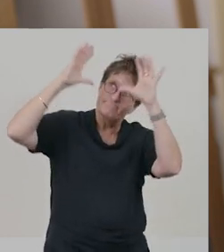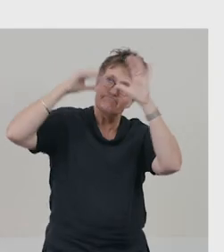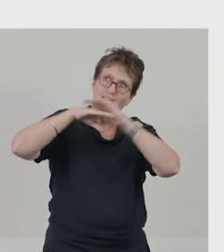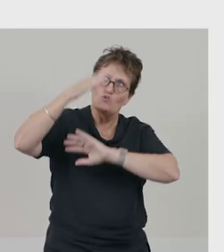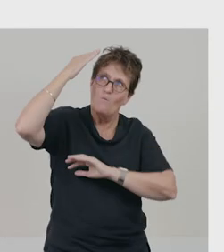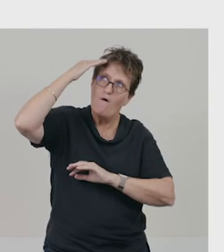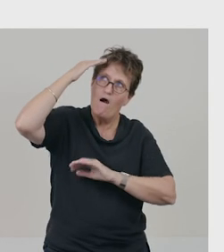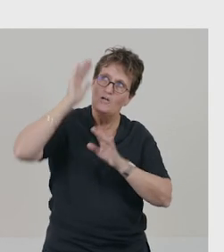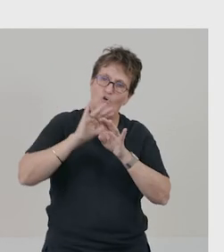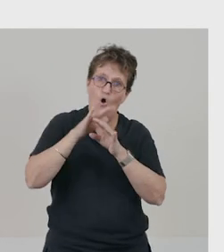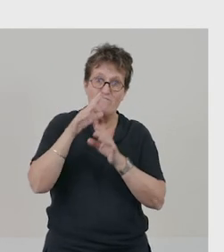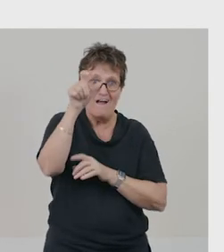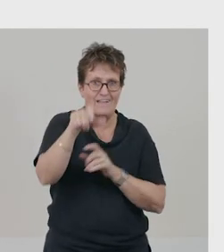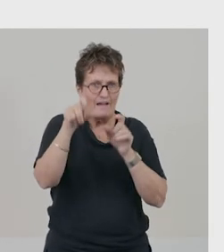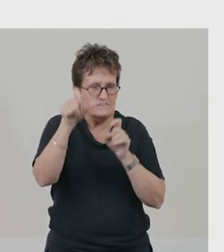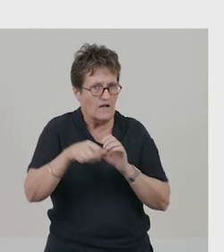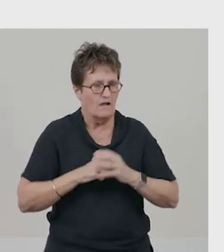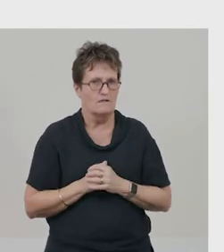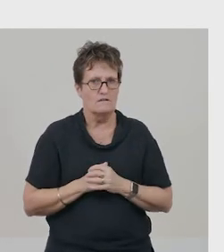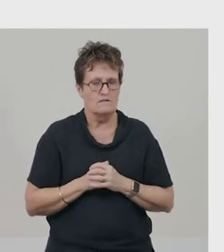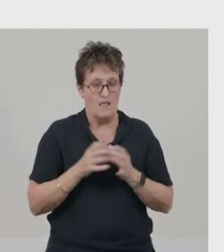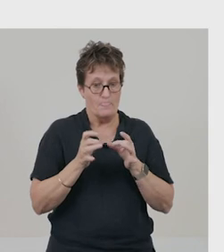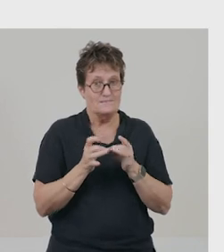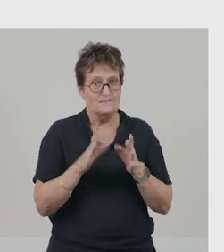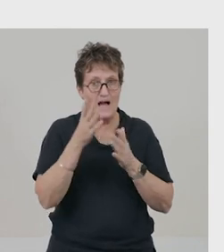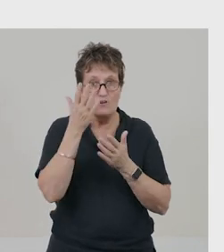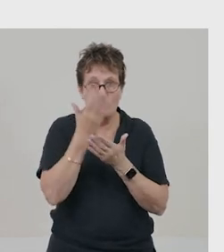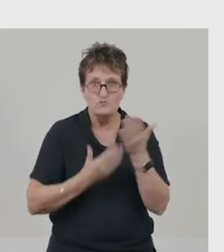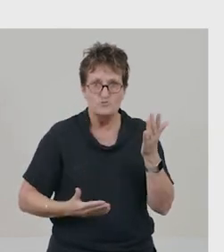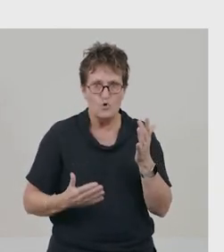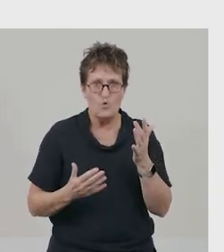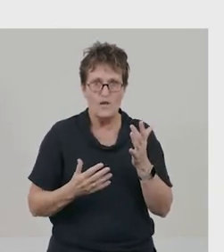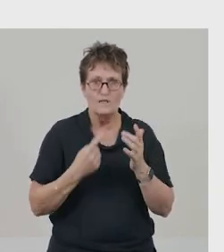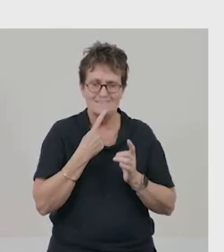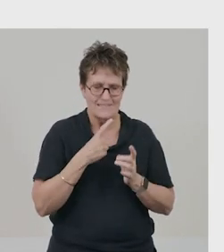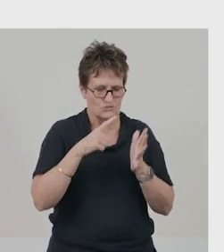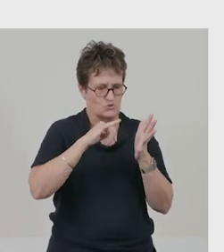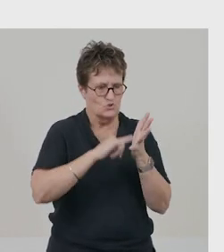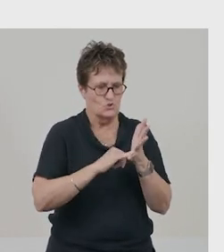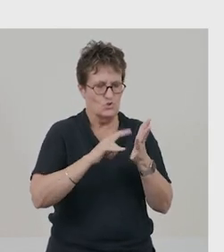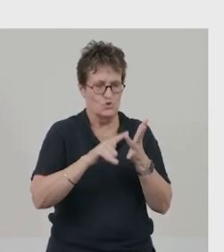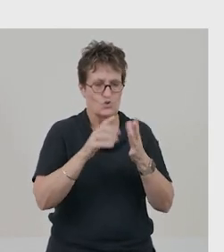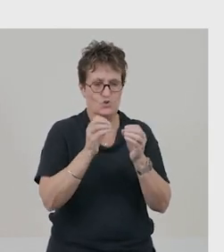For example, in the beginning of the story, the verb ‘sobbing’ relates to Oshi’s actions.